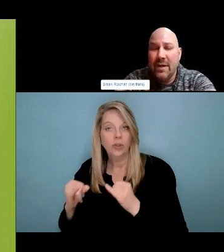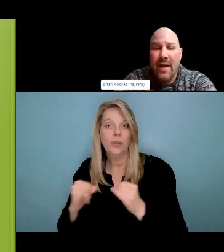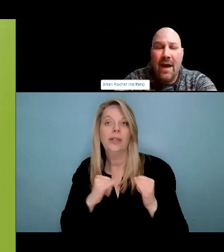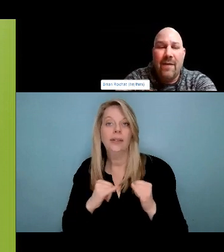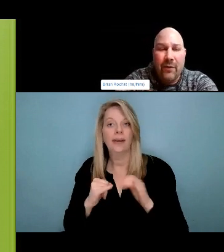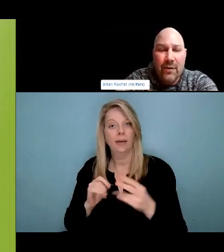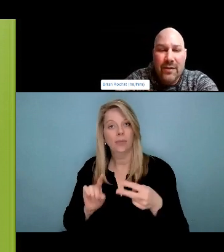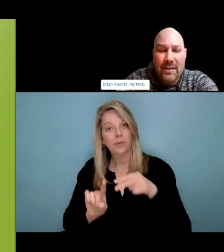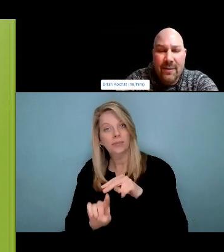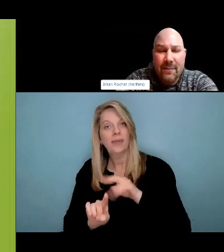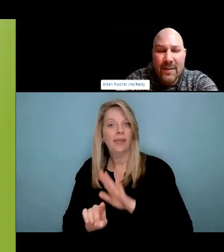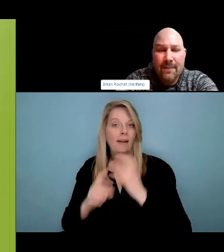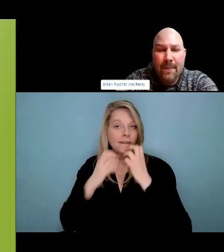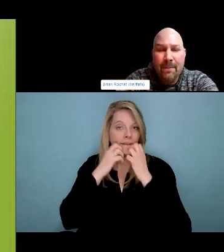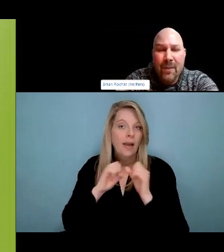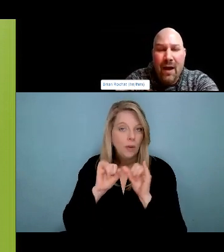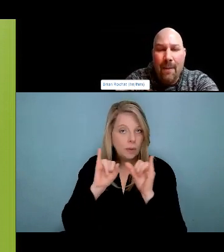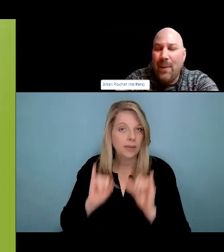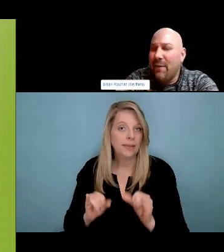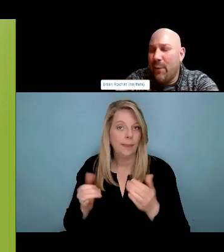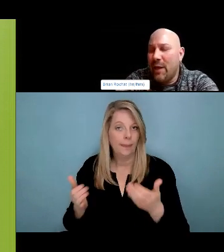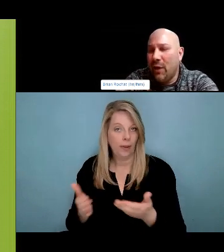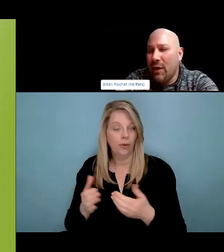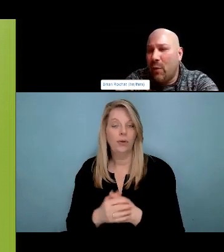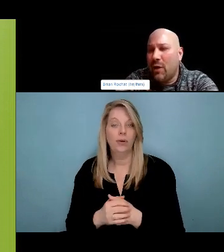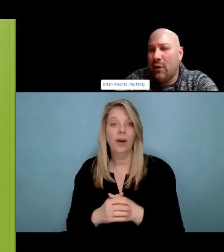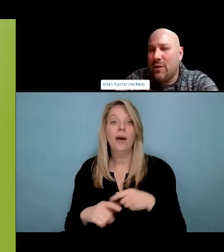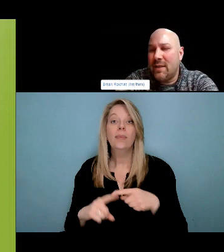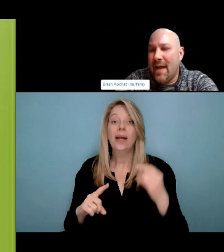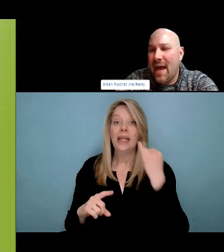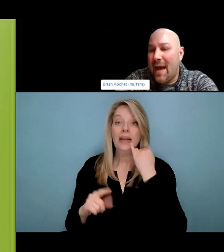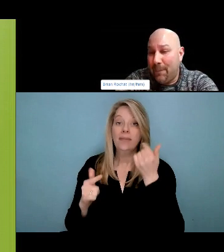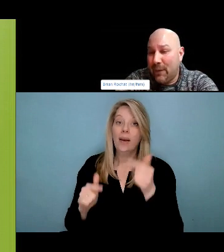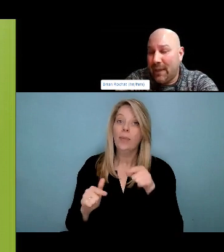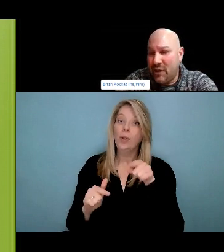Any other examples folks have? Safe consumption sites, yes. Thank you, Rebecca.